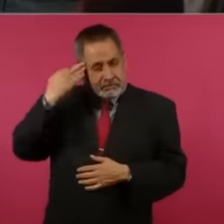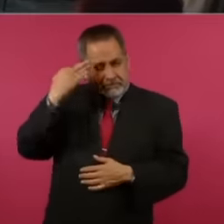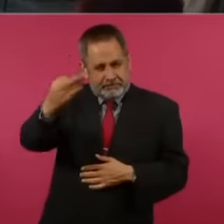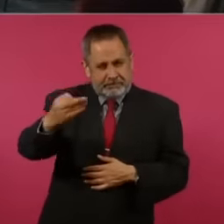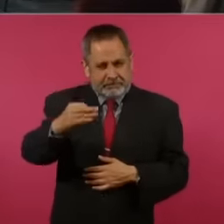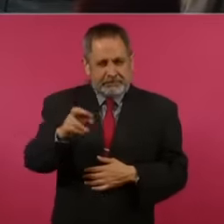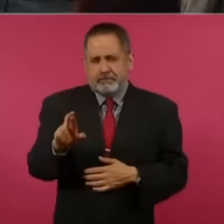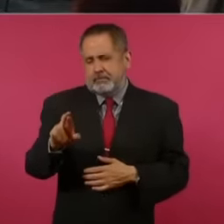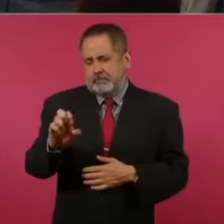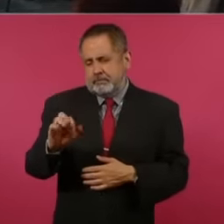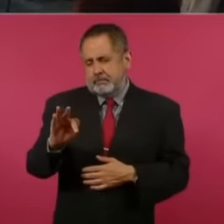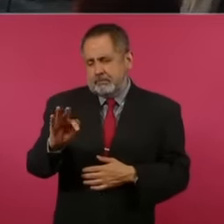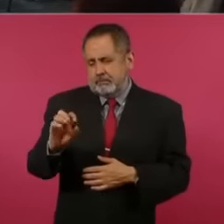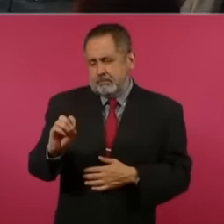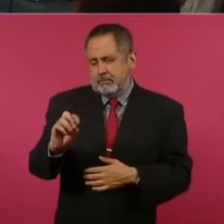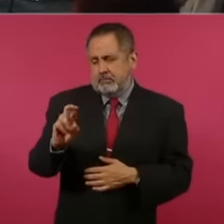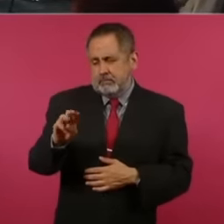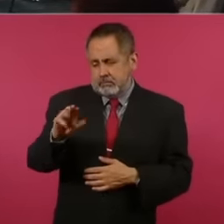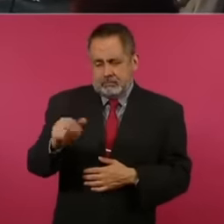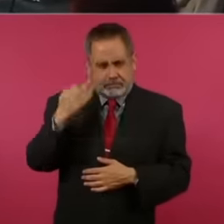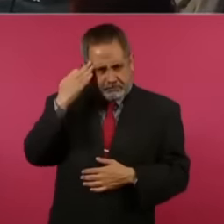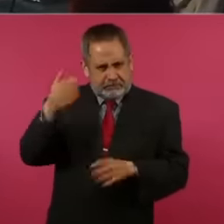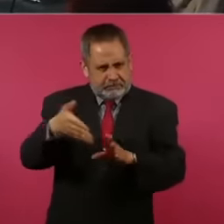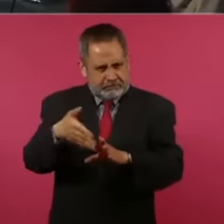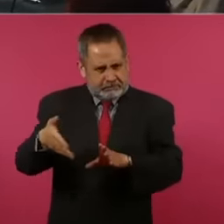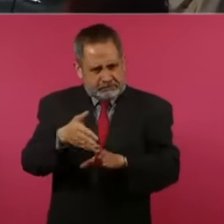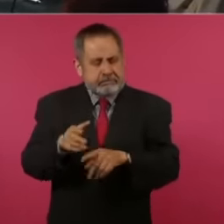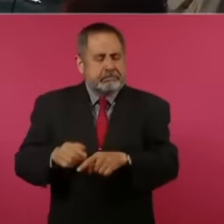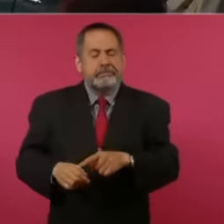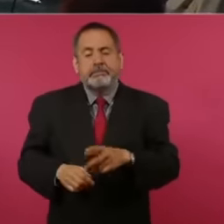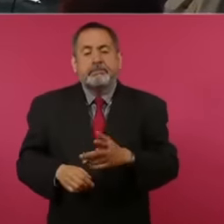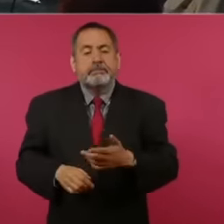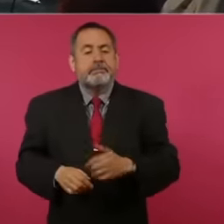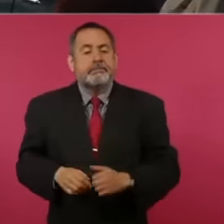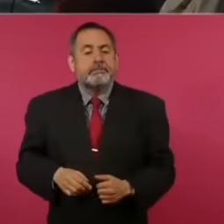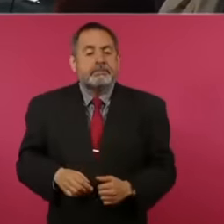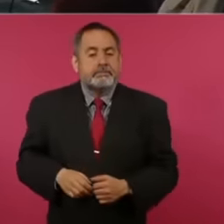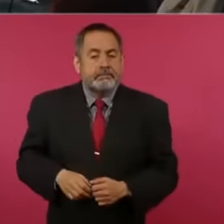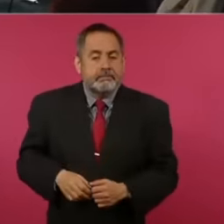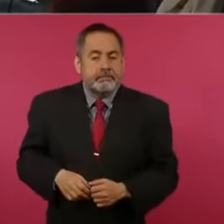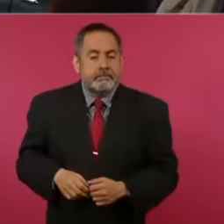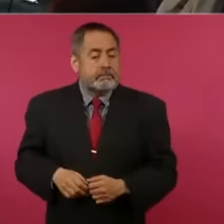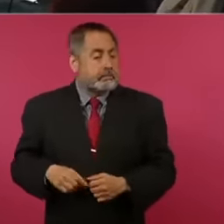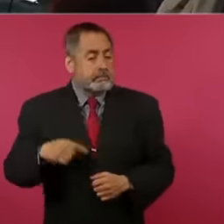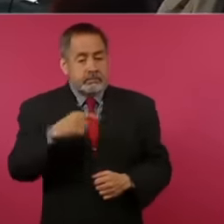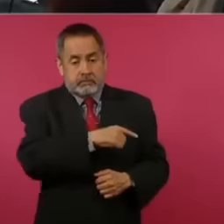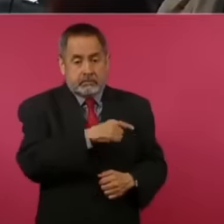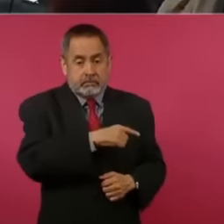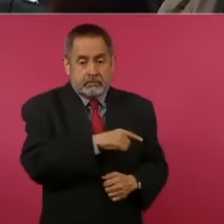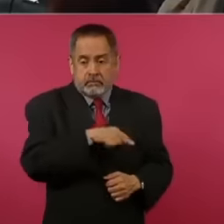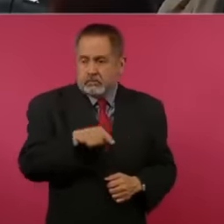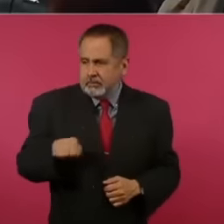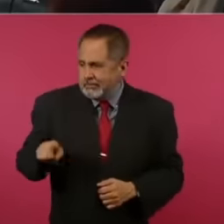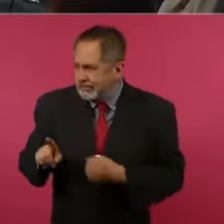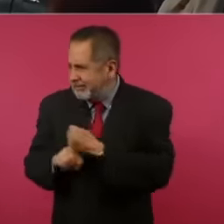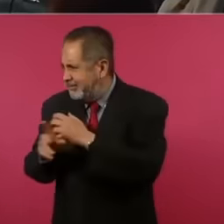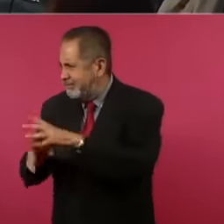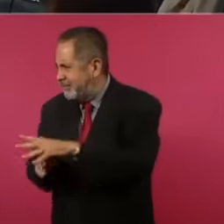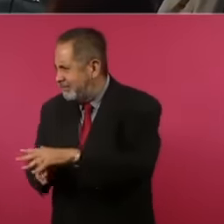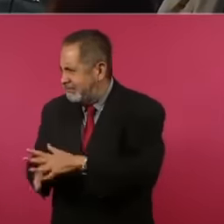well, they went to look for a foreign prince to govern